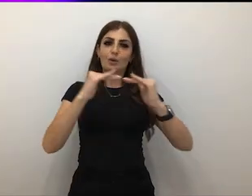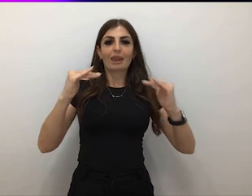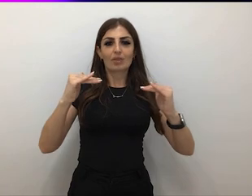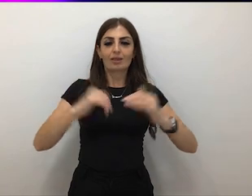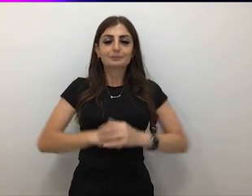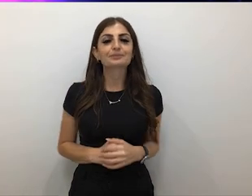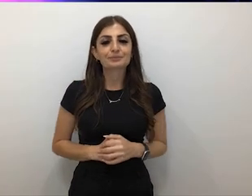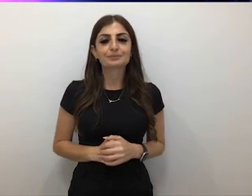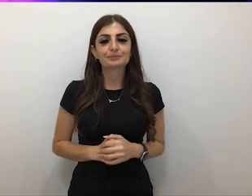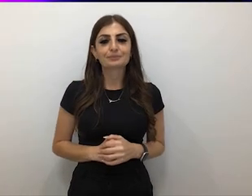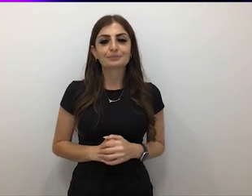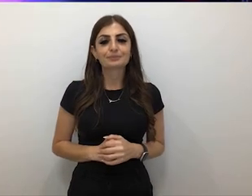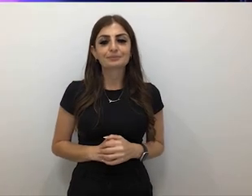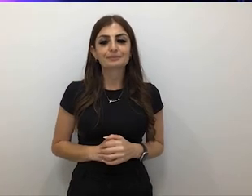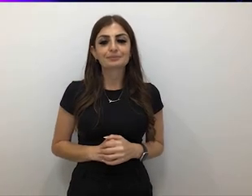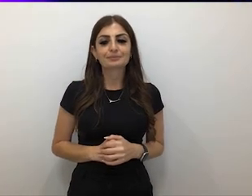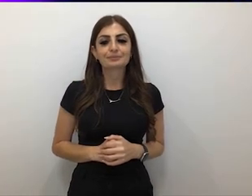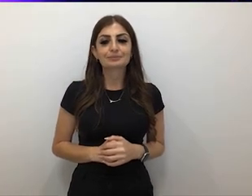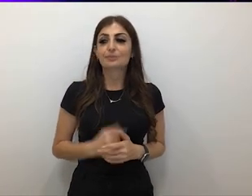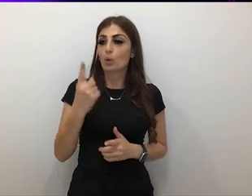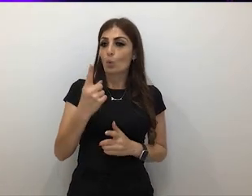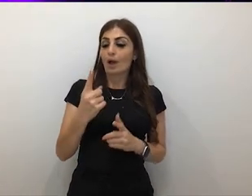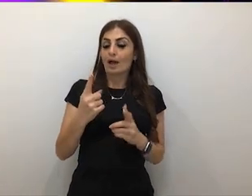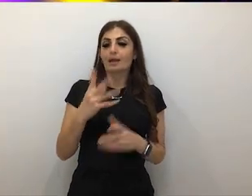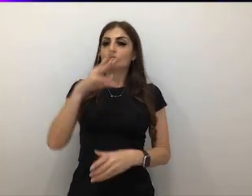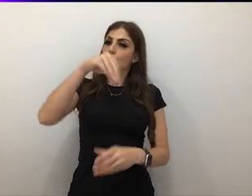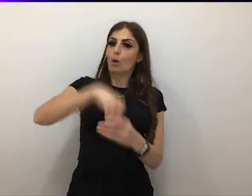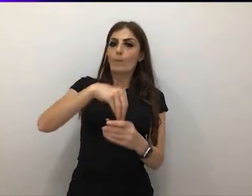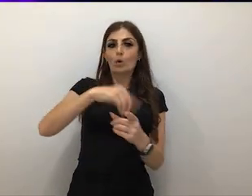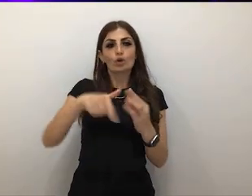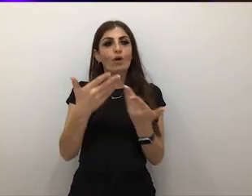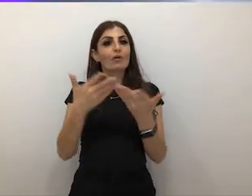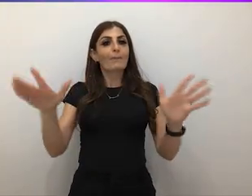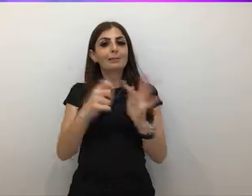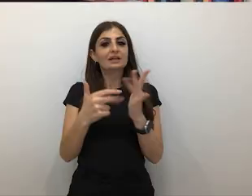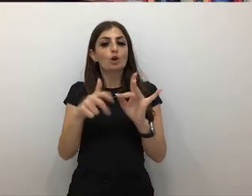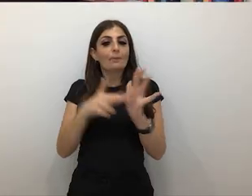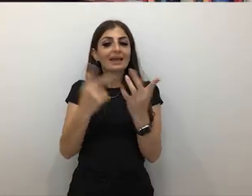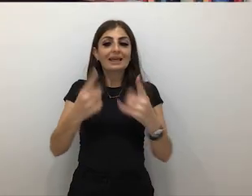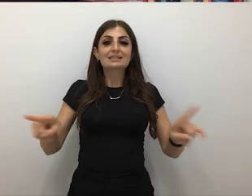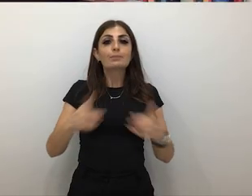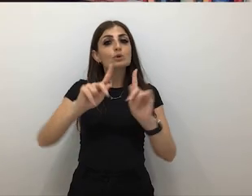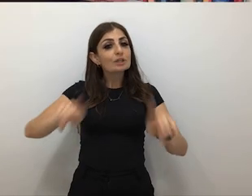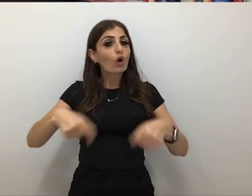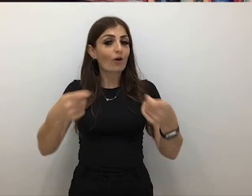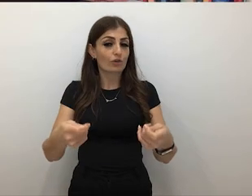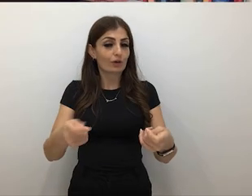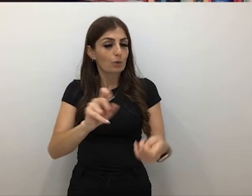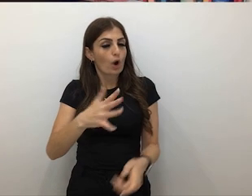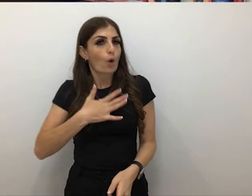One of the main components of public domain is the music offering. The kind of music that I would like to include as part